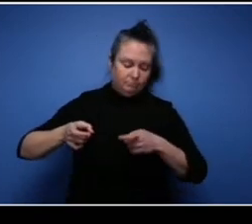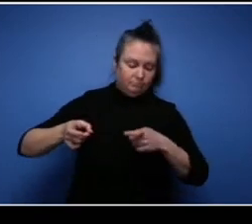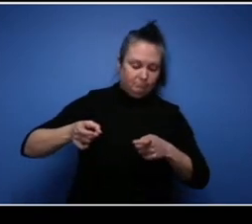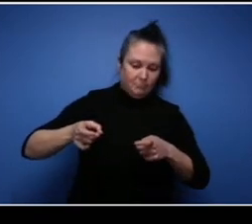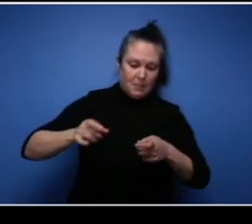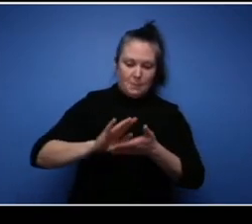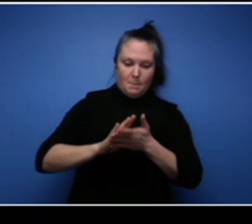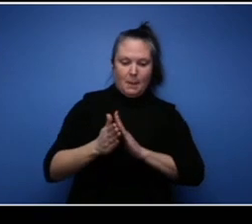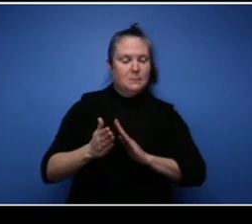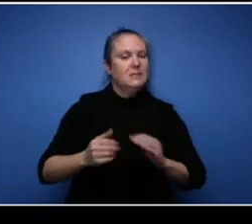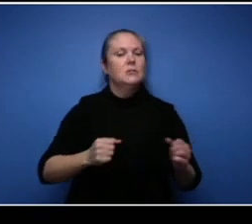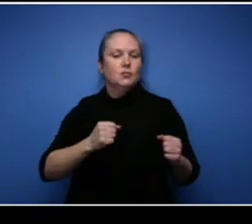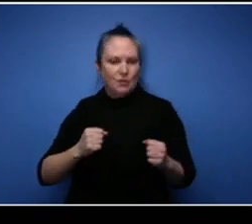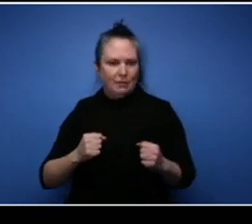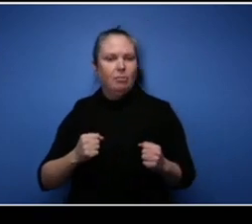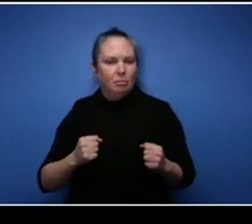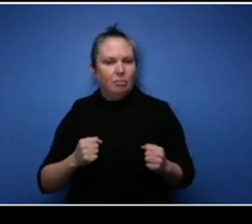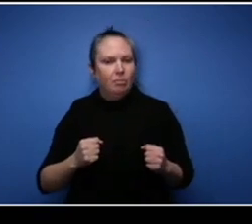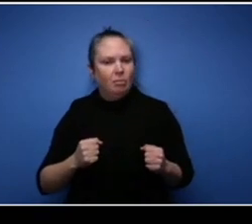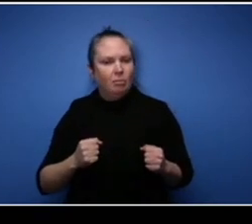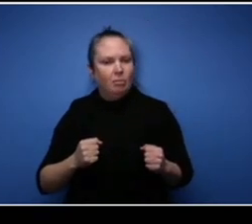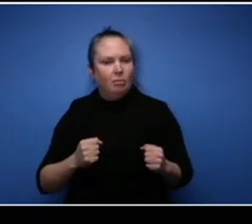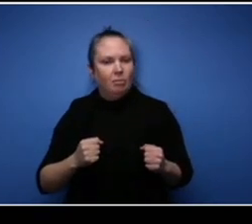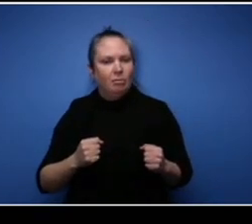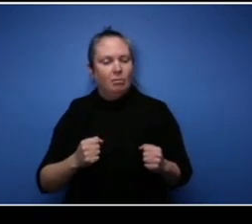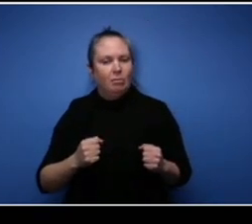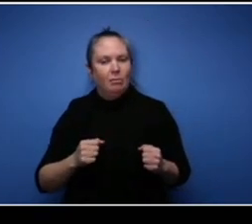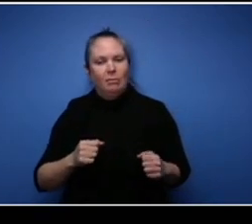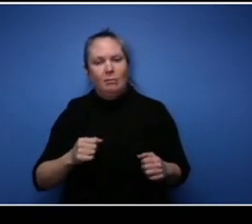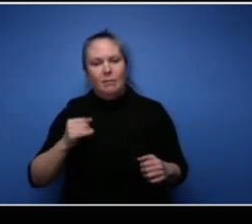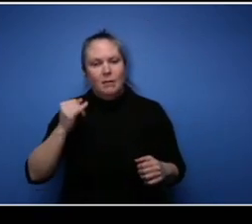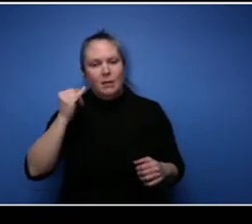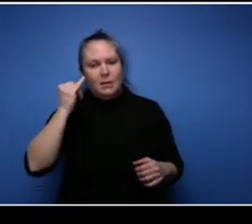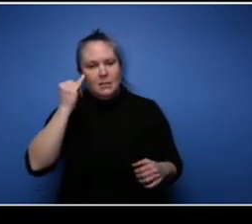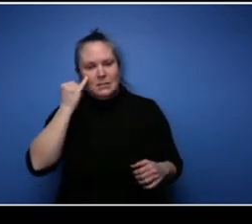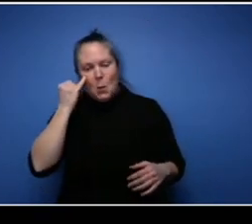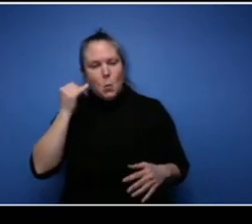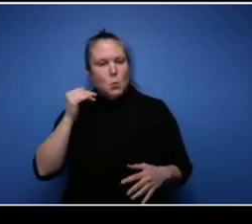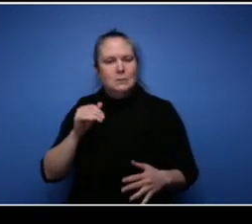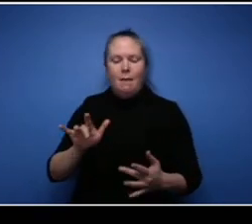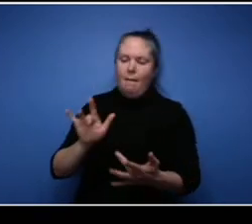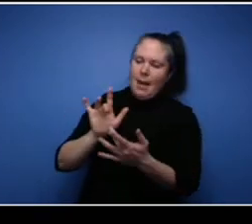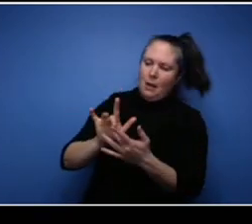you walk in a place or they see on a video that actually who they're talking to um the